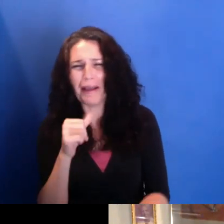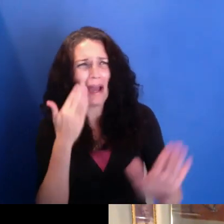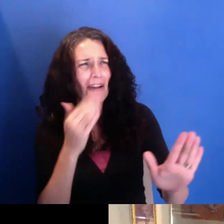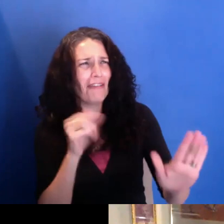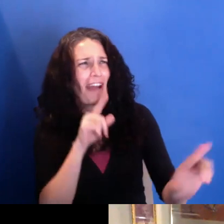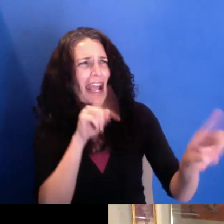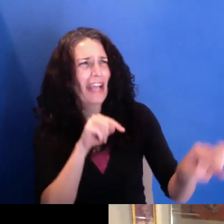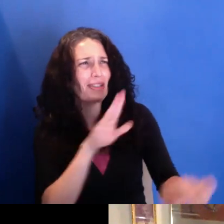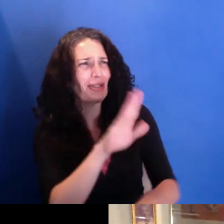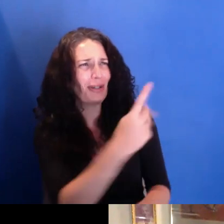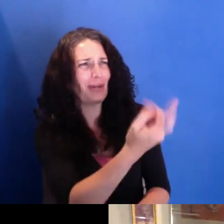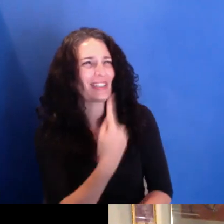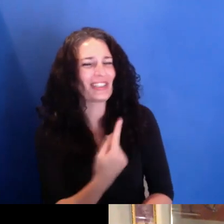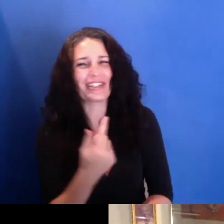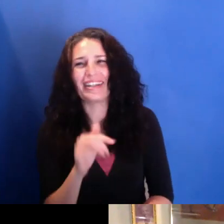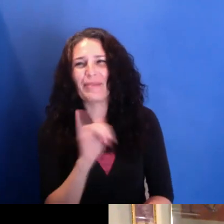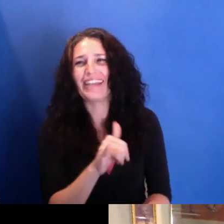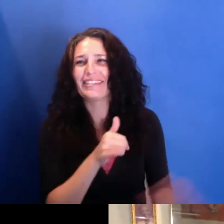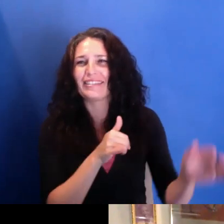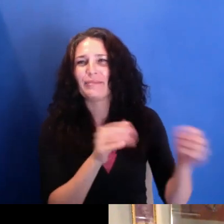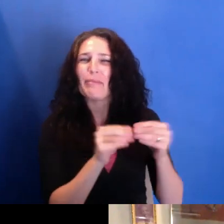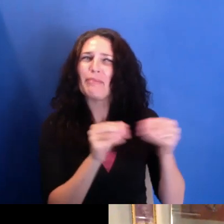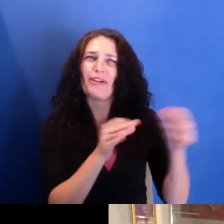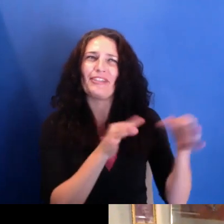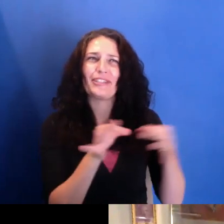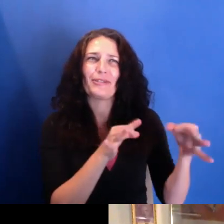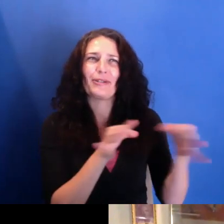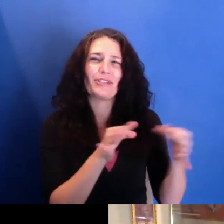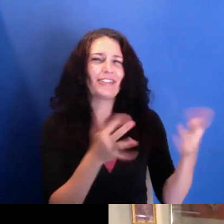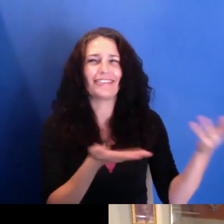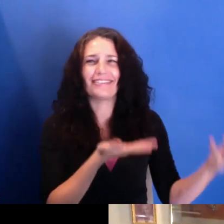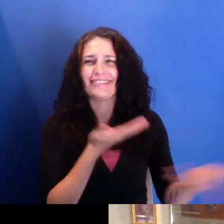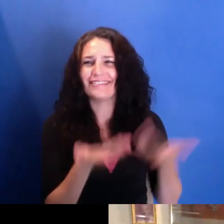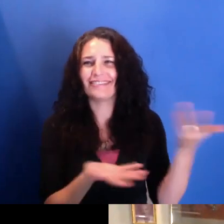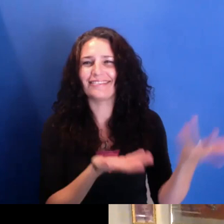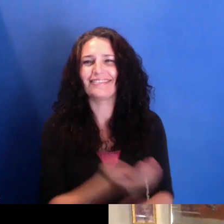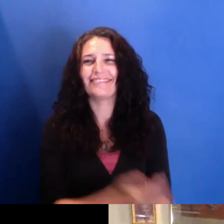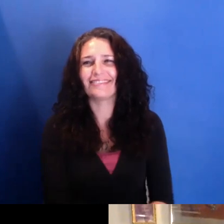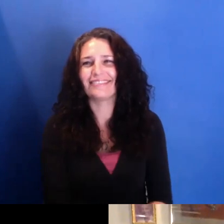But that's a description. Great. Yeah.